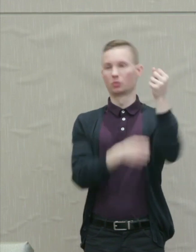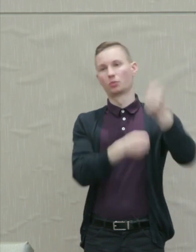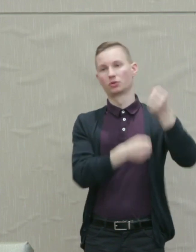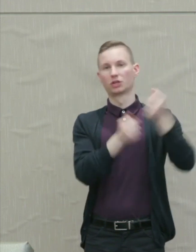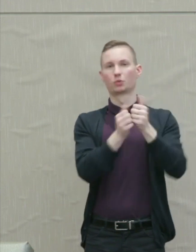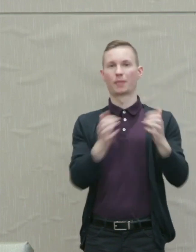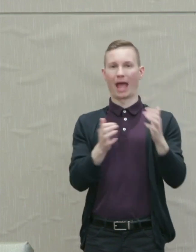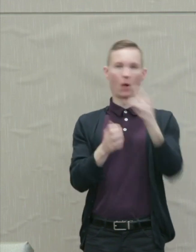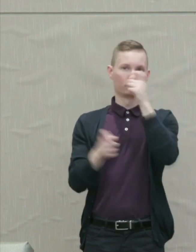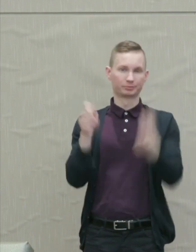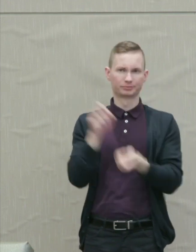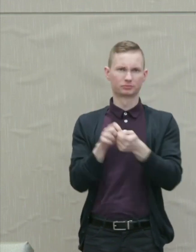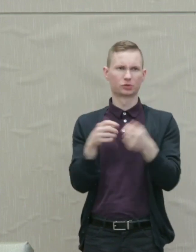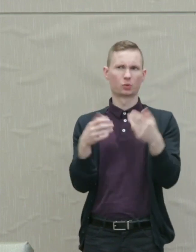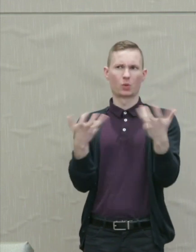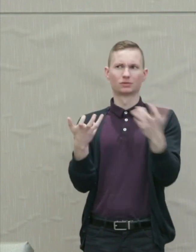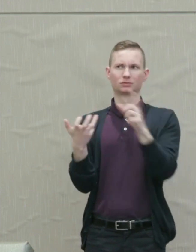So what's the alternative?